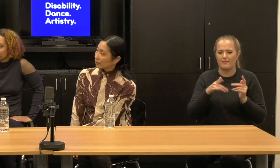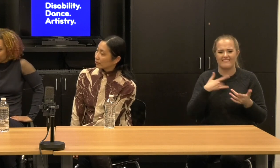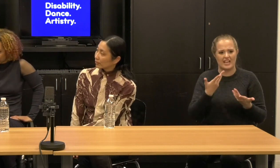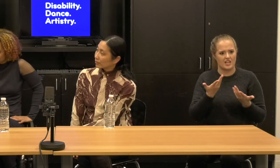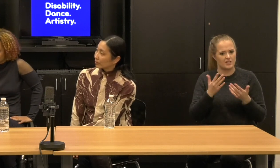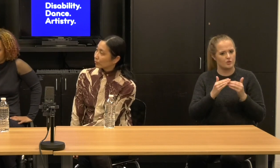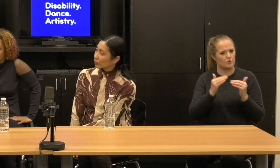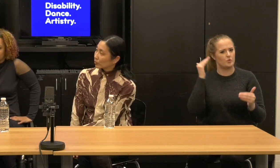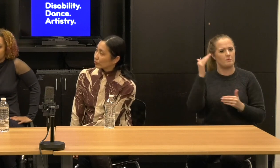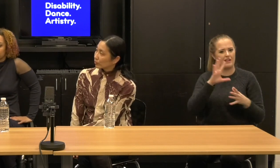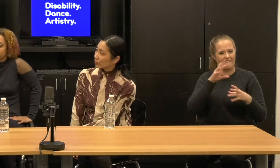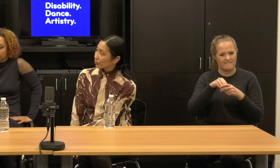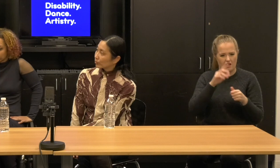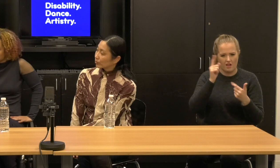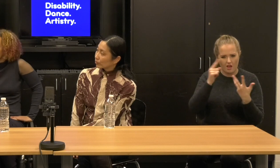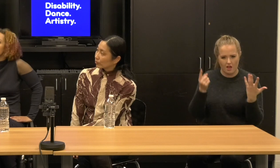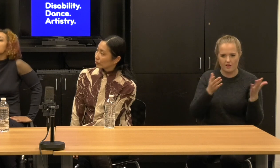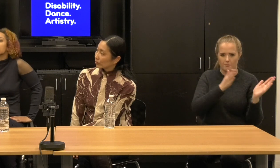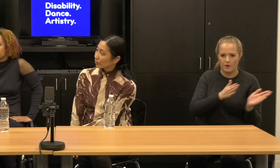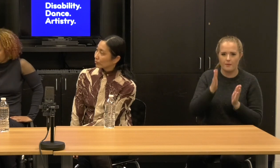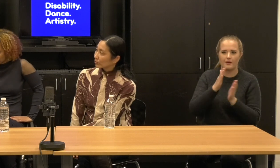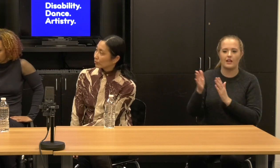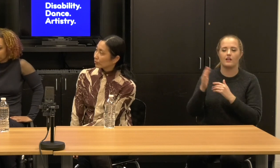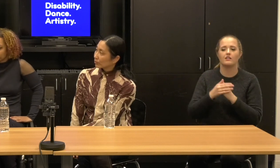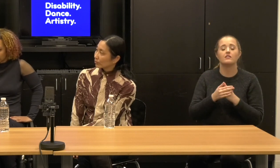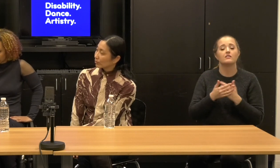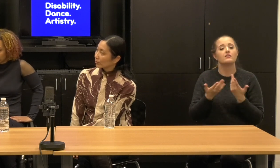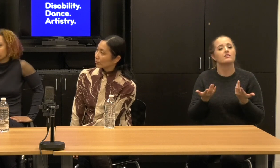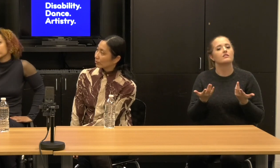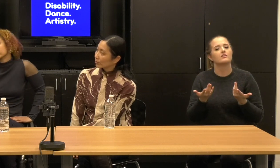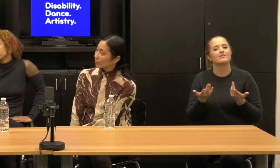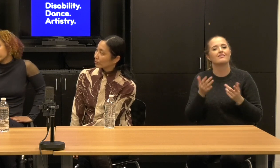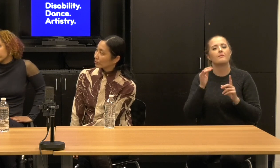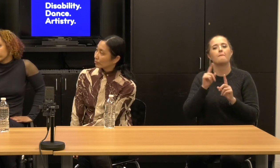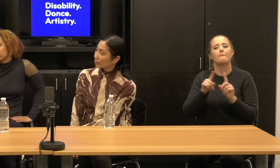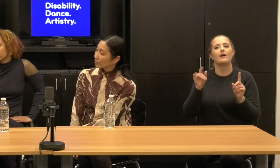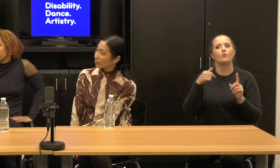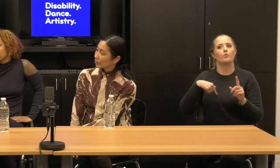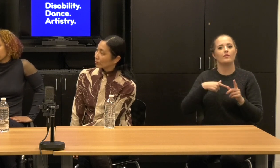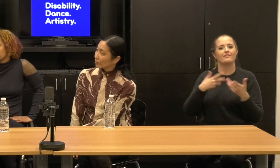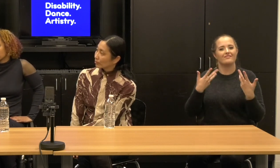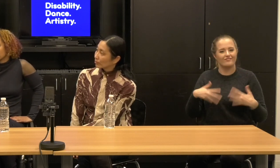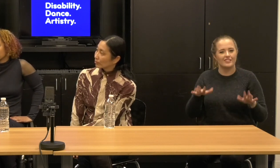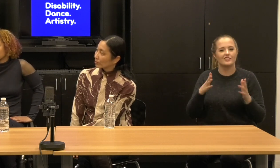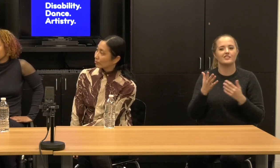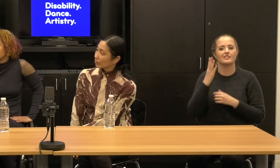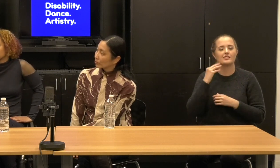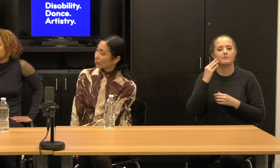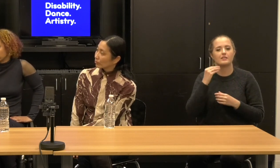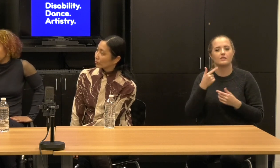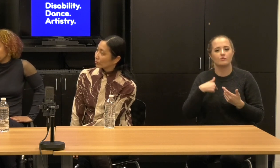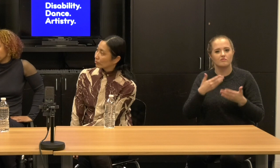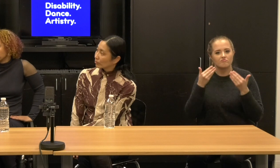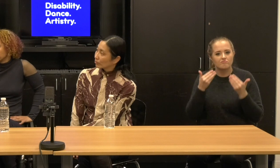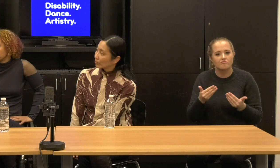And as much as we can. This is why this, you know, the production is so incredible and so comprehensive. It actually makes it harder for others to say that.